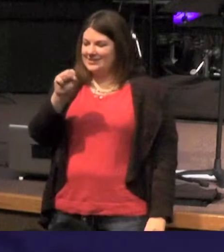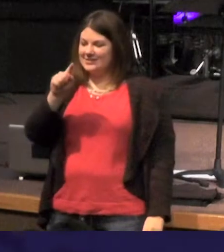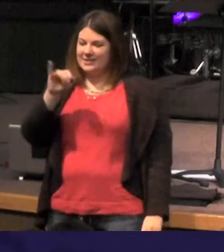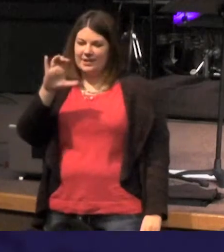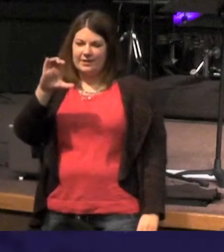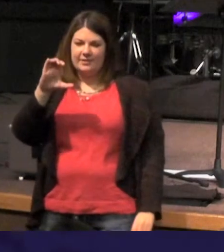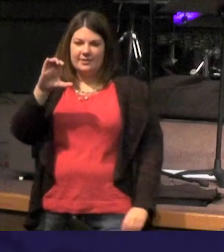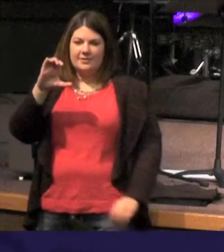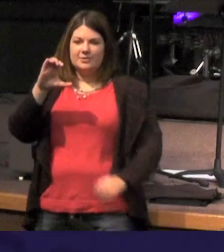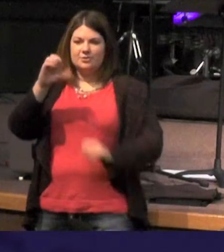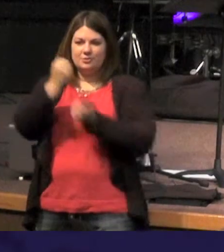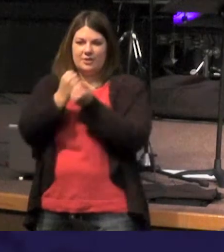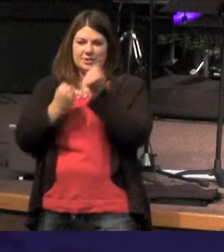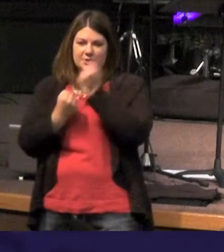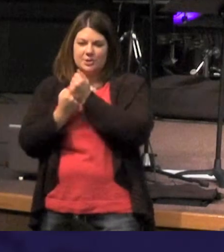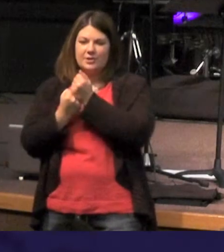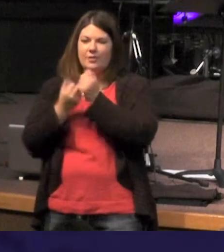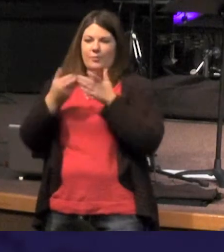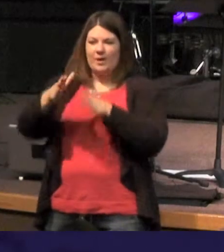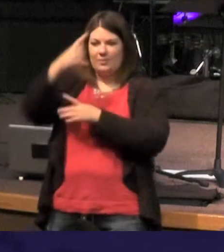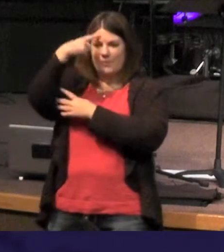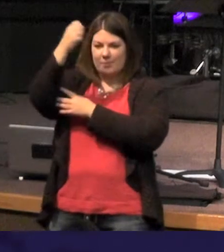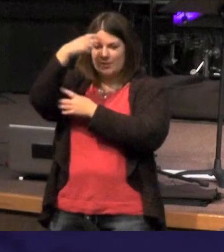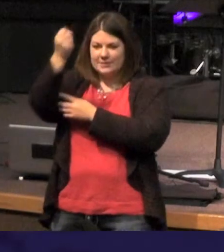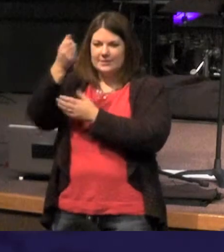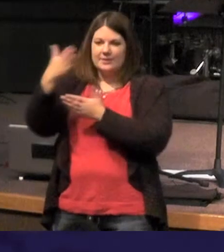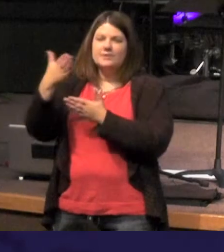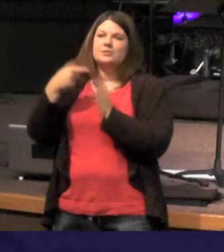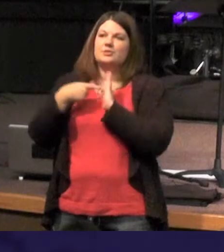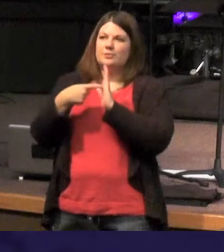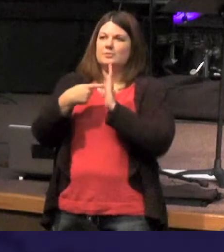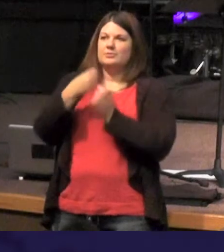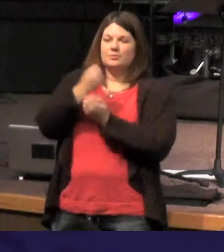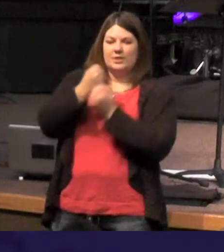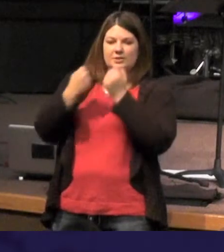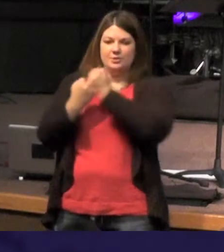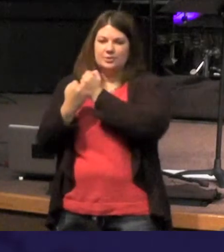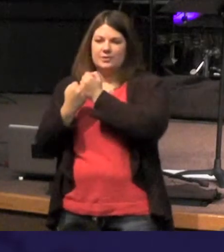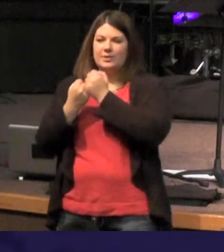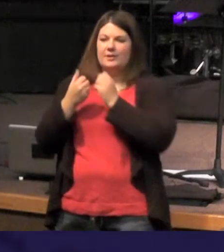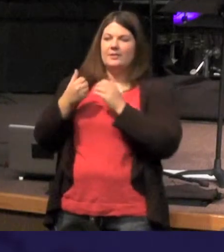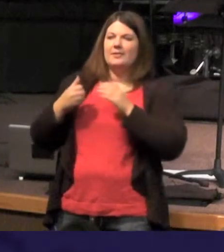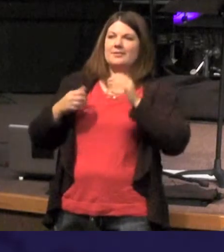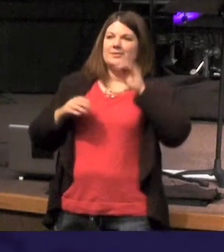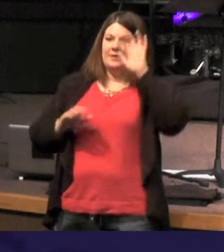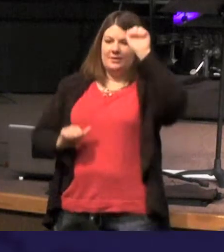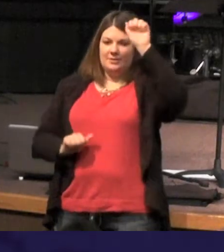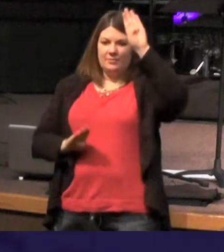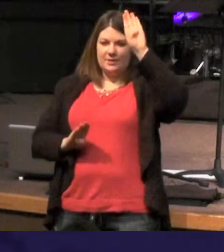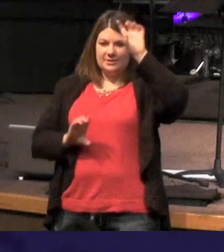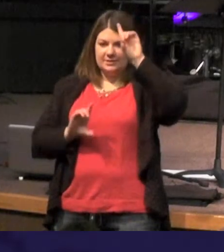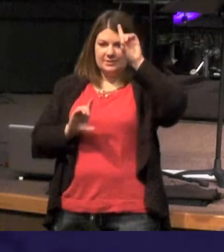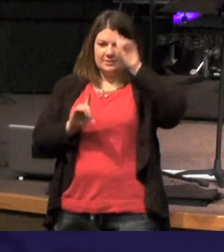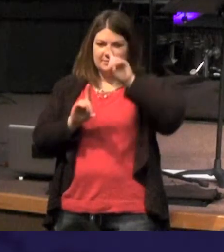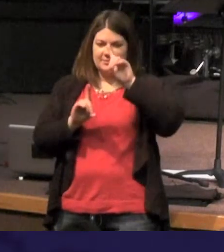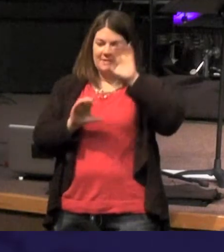way of writing - it shows the importance this verse is a chiastic structure In the beginning was the Word was with God and the Word was God and you know